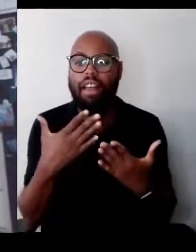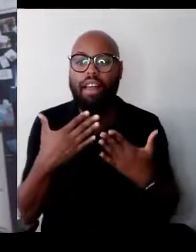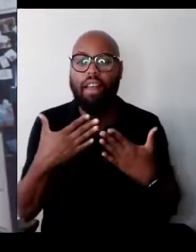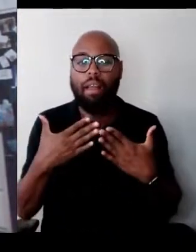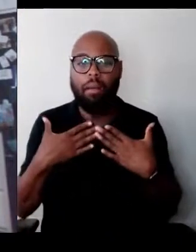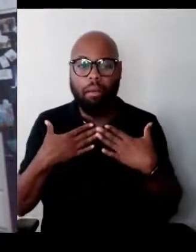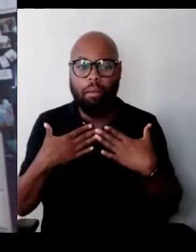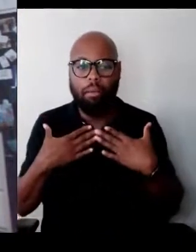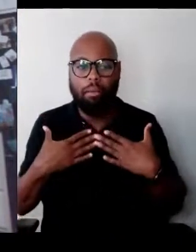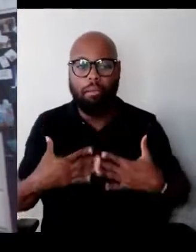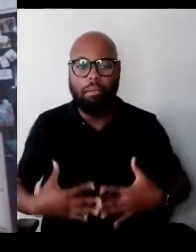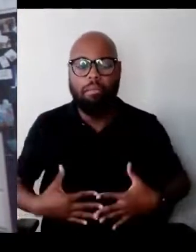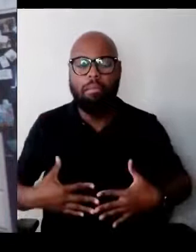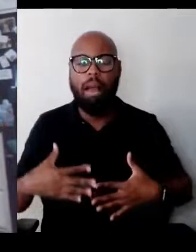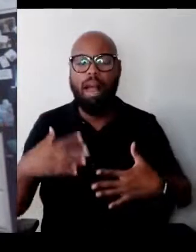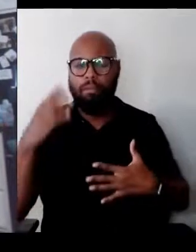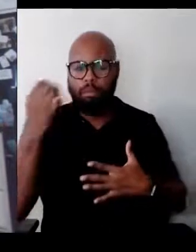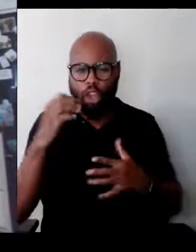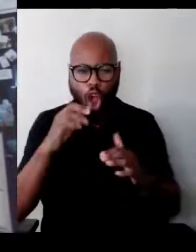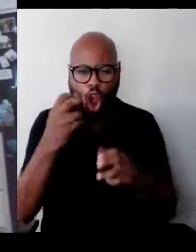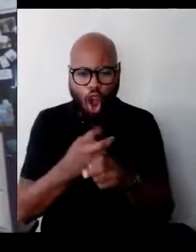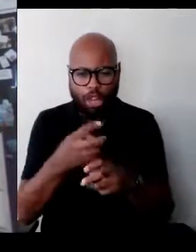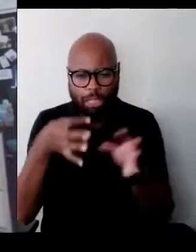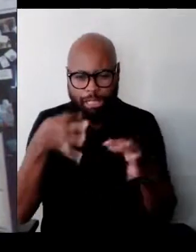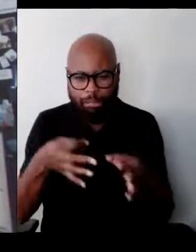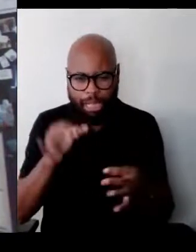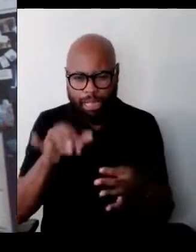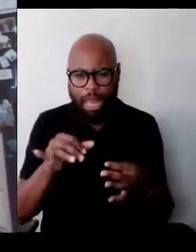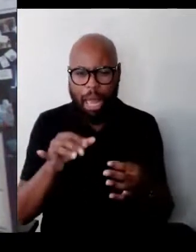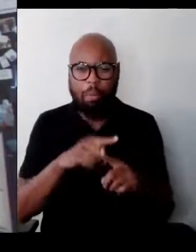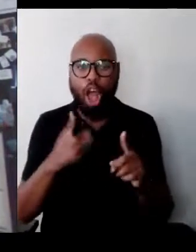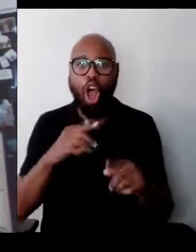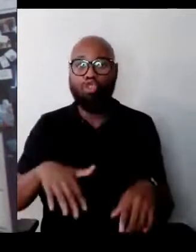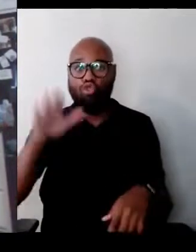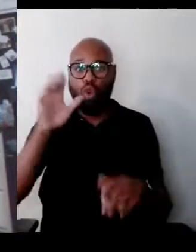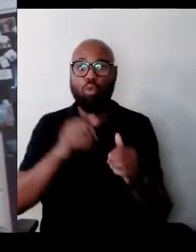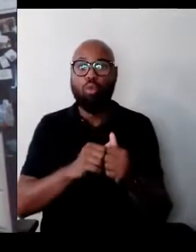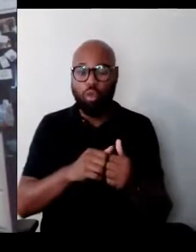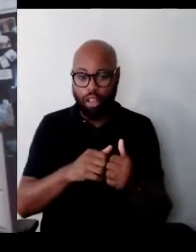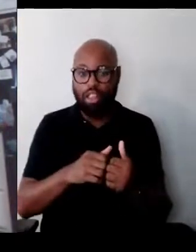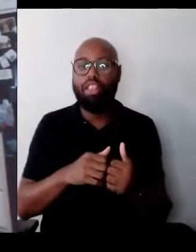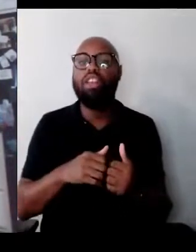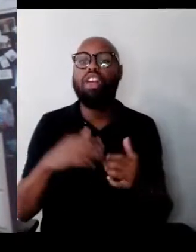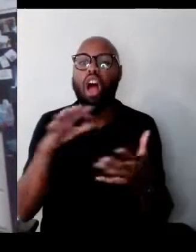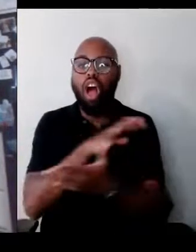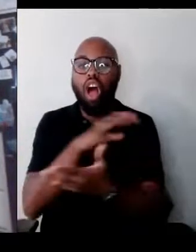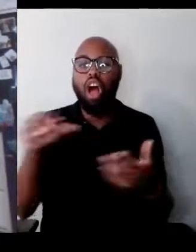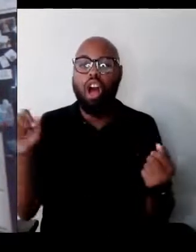it's hard to explain that, and I grew up with a Holocaust survivor who was extremely traumatized herself.